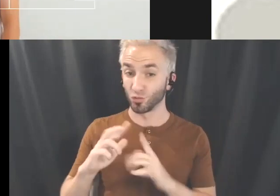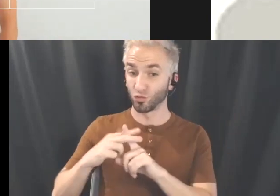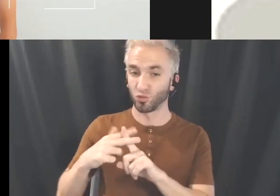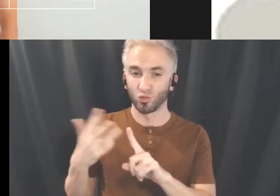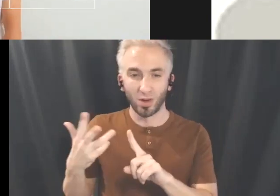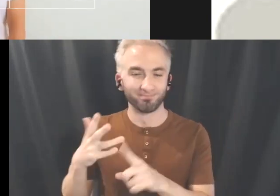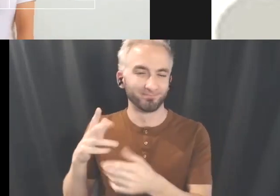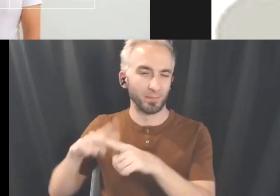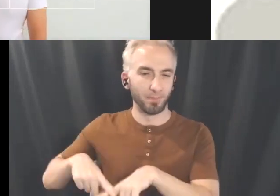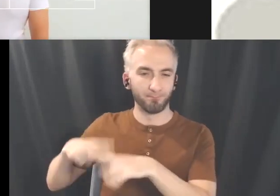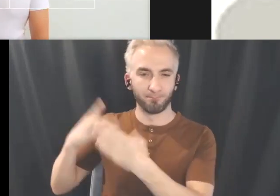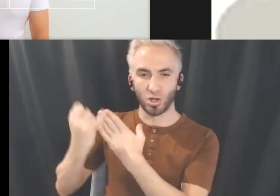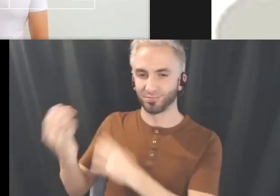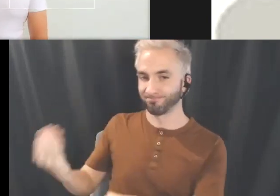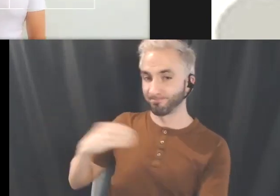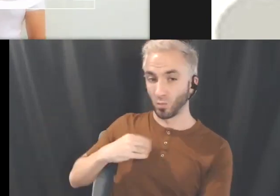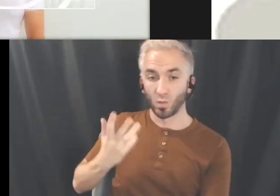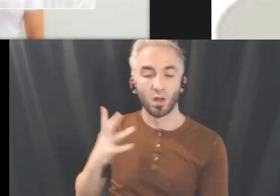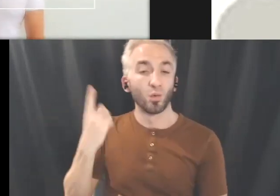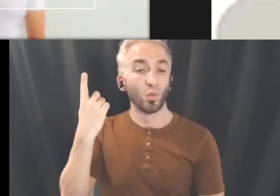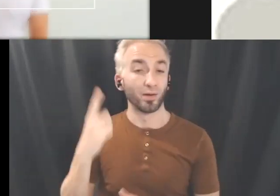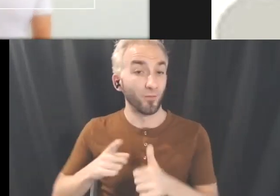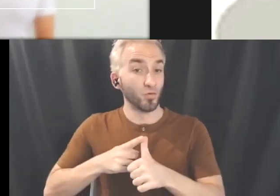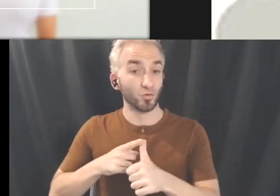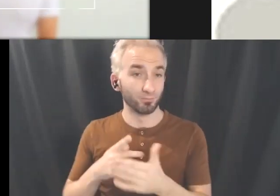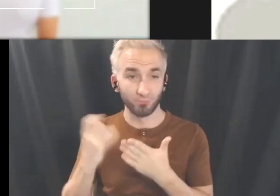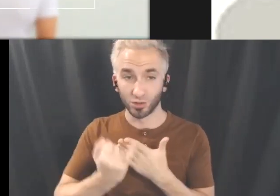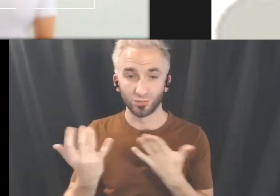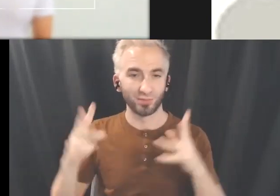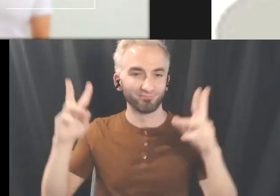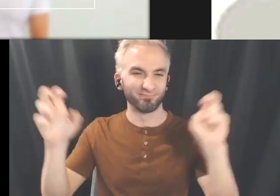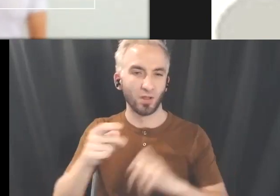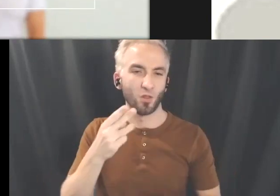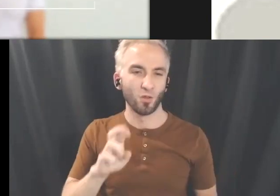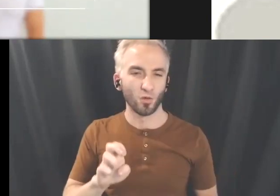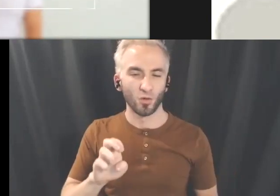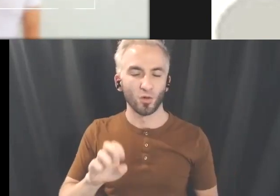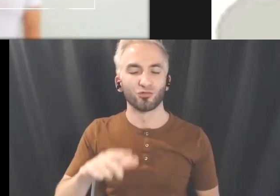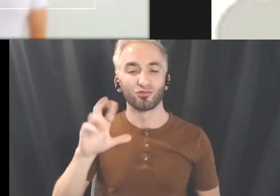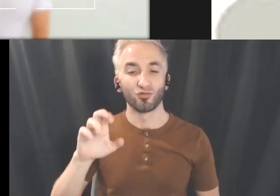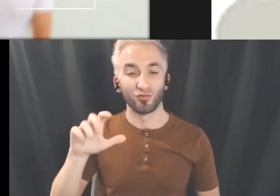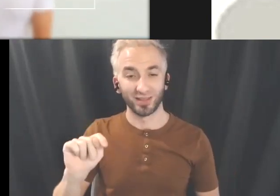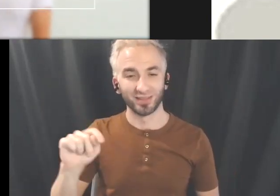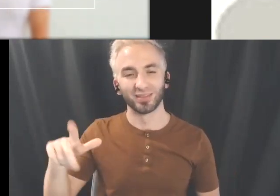For example, one of the first projects that I worked on was The Great Leap that was at the Arts Club.